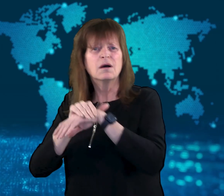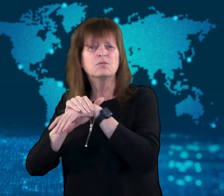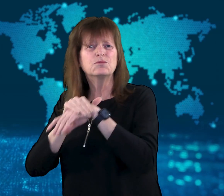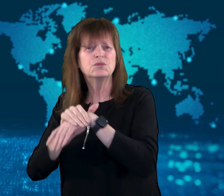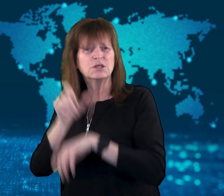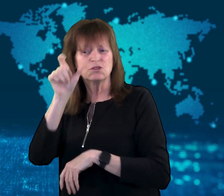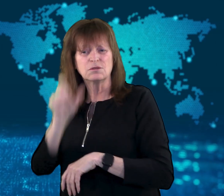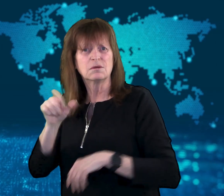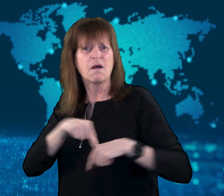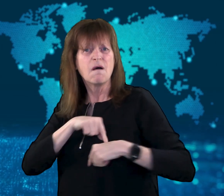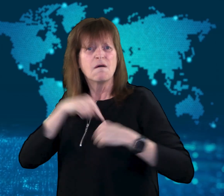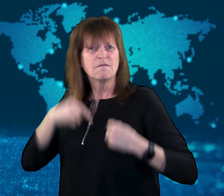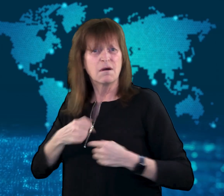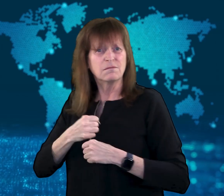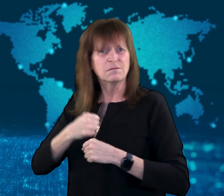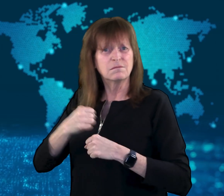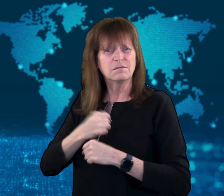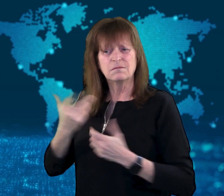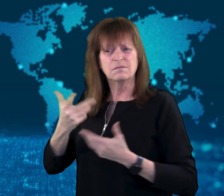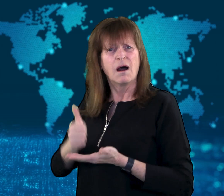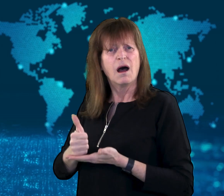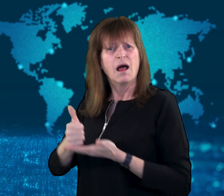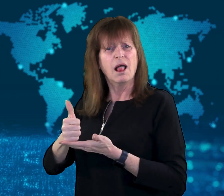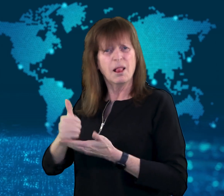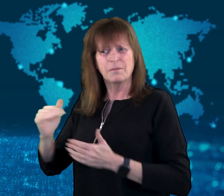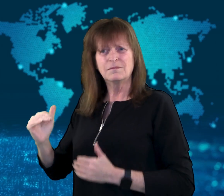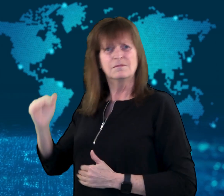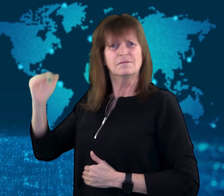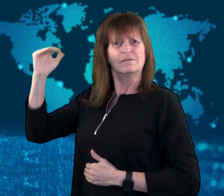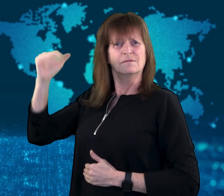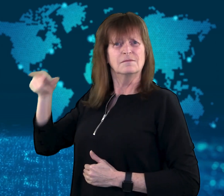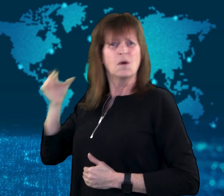when their cars were shelled.